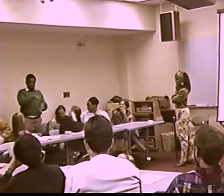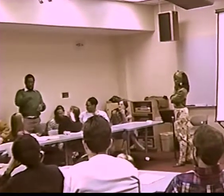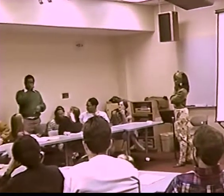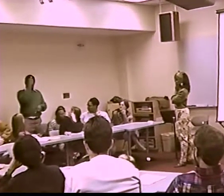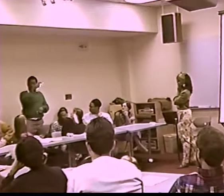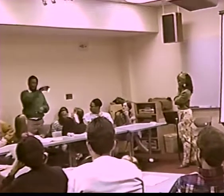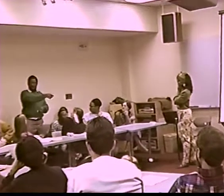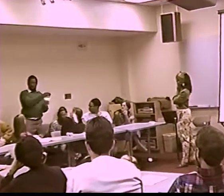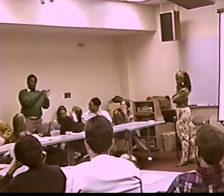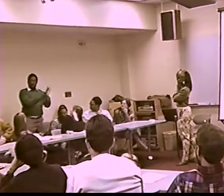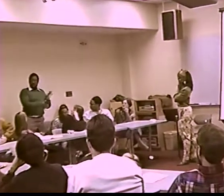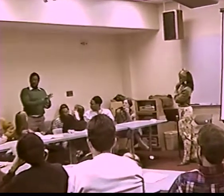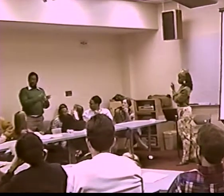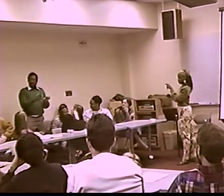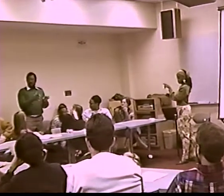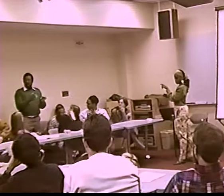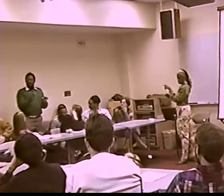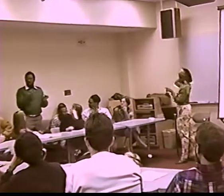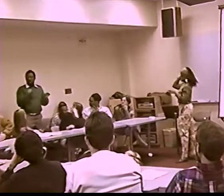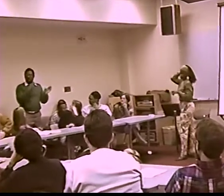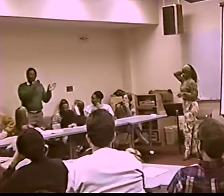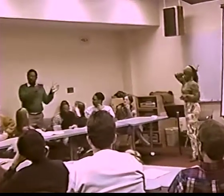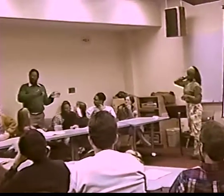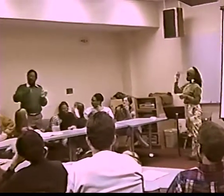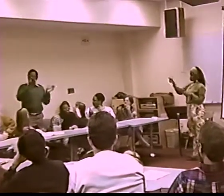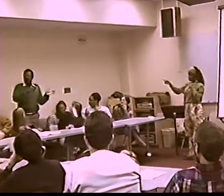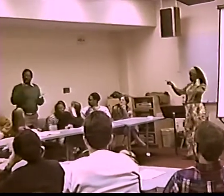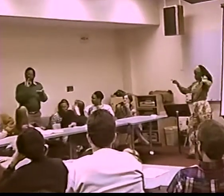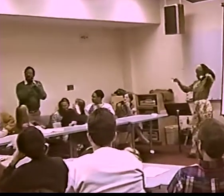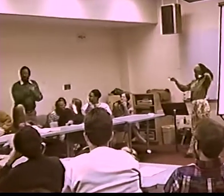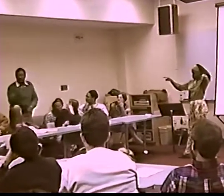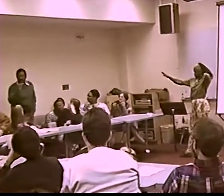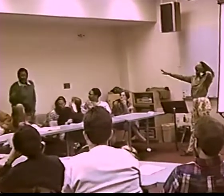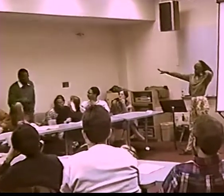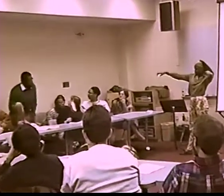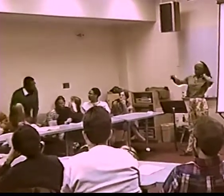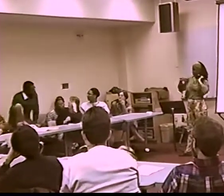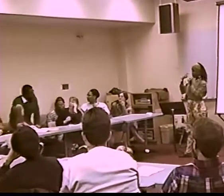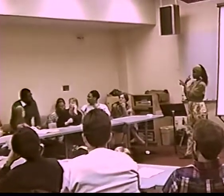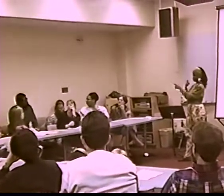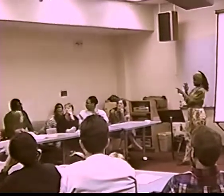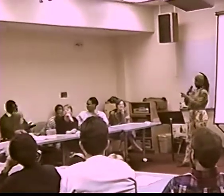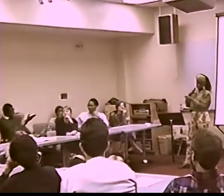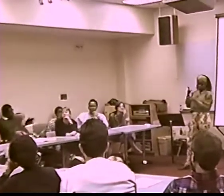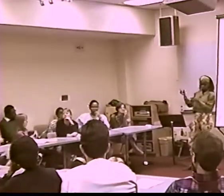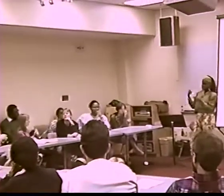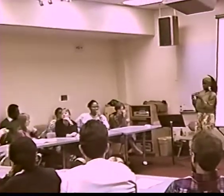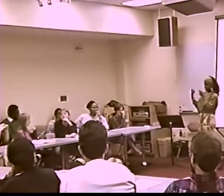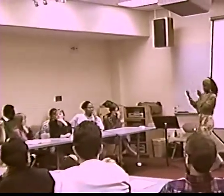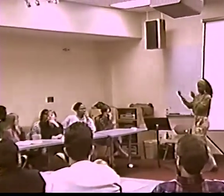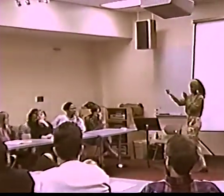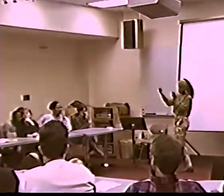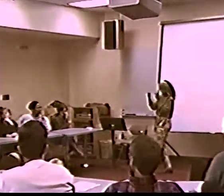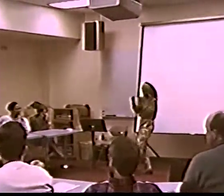THEN YOU MAY EXPECT-- WELL, WE DO HAVE ONE ORAL INTERPRETER. AND SHE'LL BE ... FOR A LOT OF PEOPLE TO UNDERSTAND.